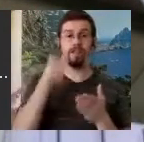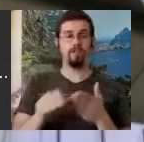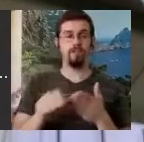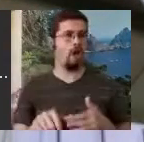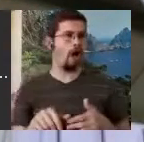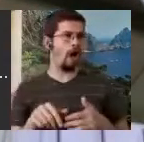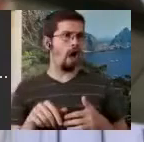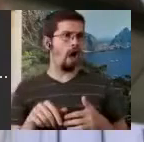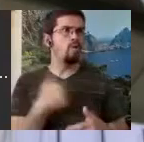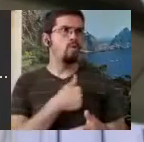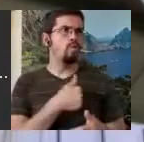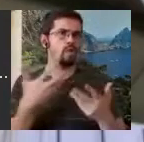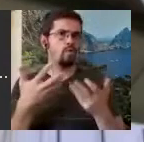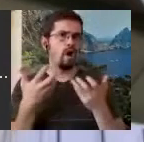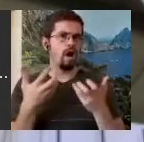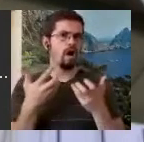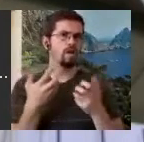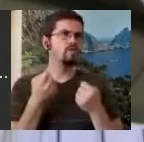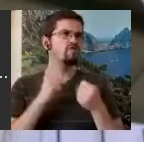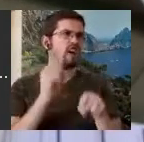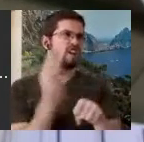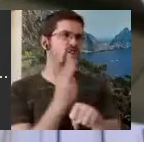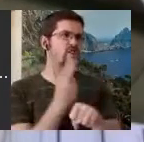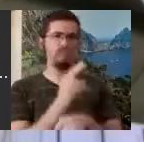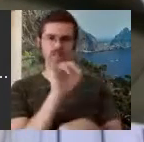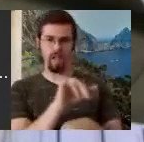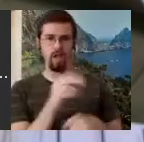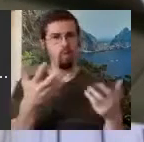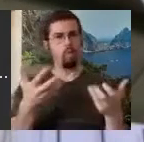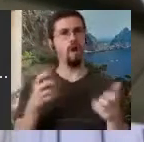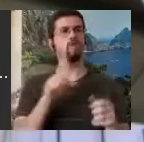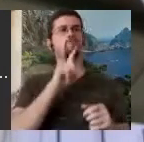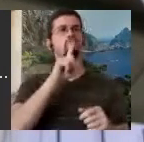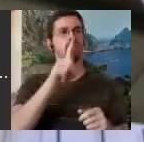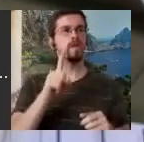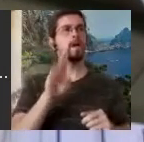because we would like to have real bilingual education where sign language